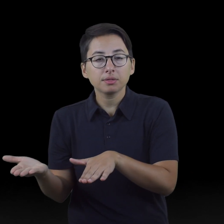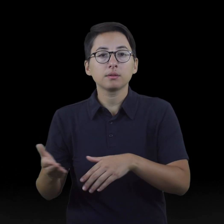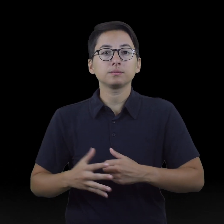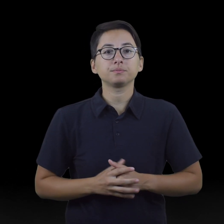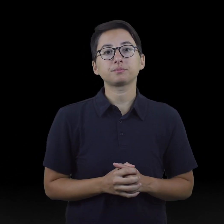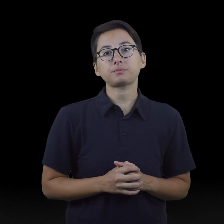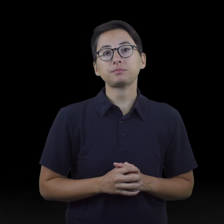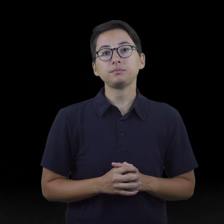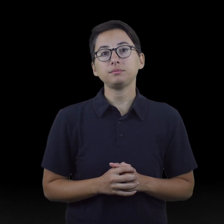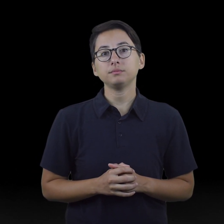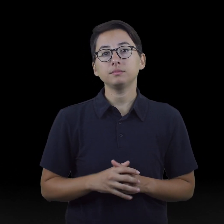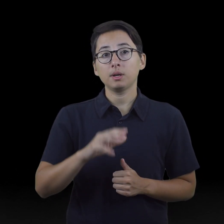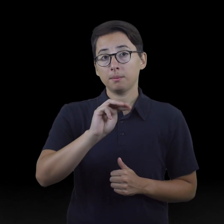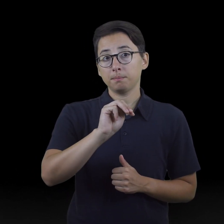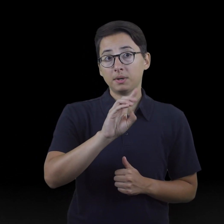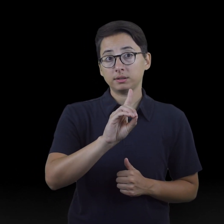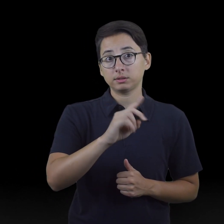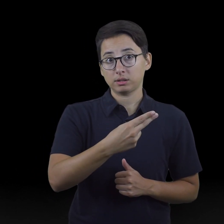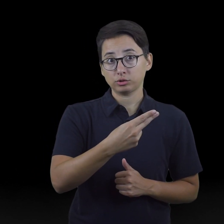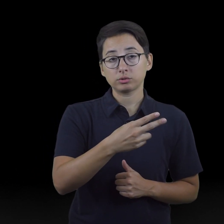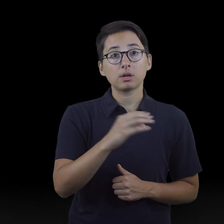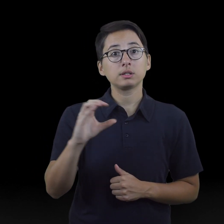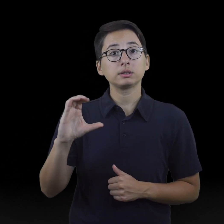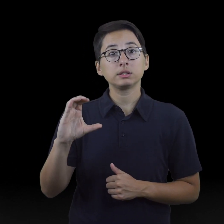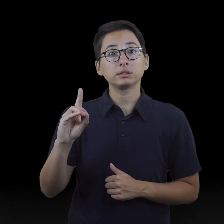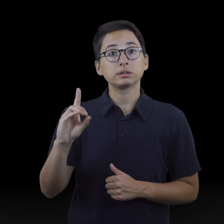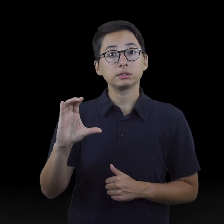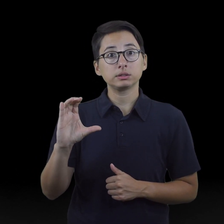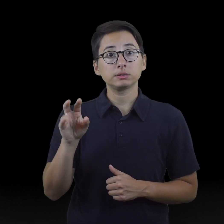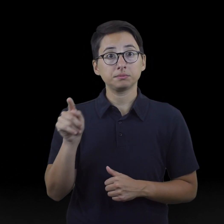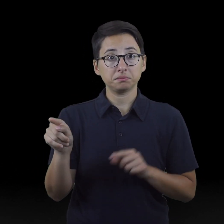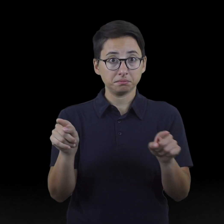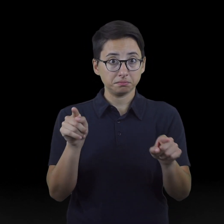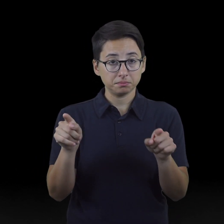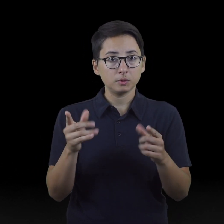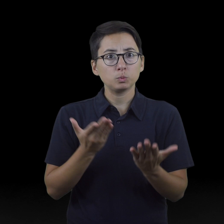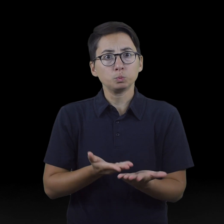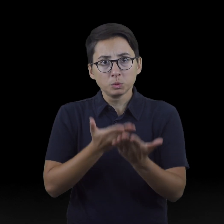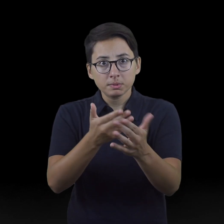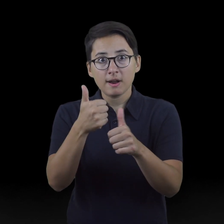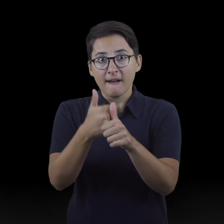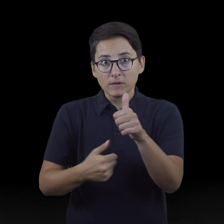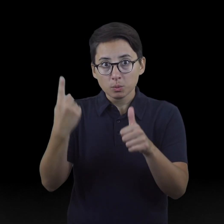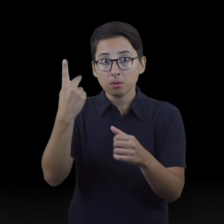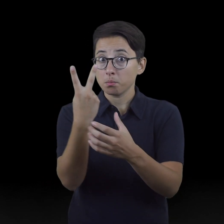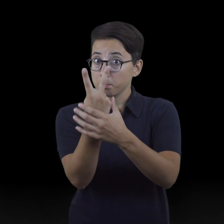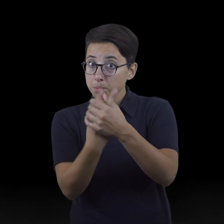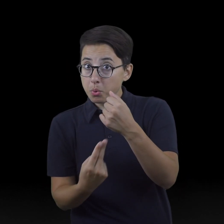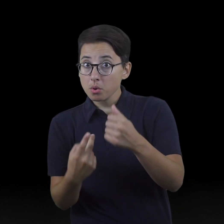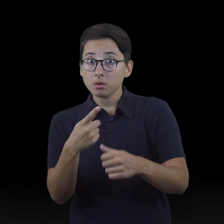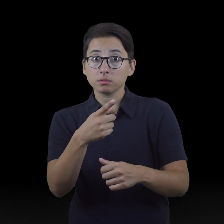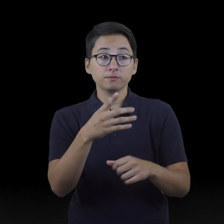and CDC recommend everyone, both fully vaccinated and unvaccinated wear a mask: